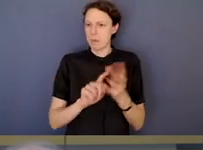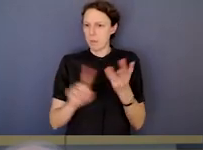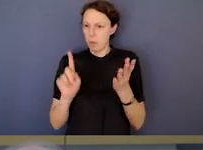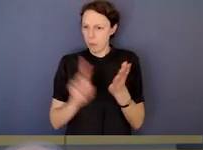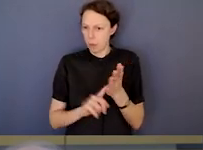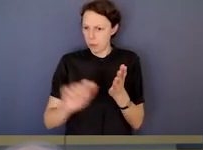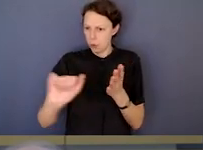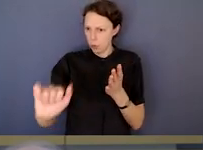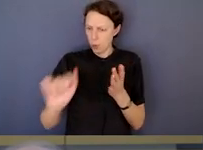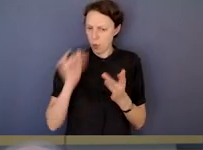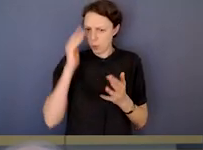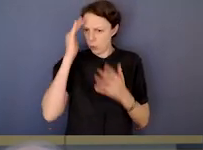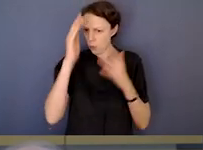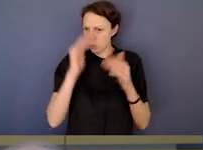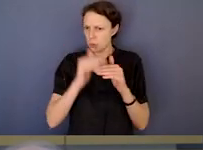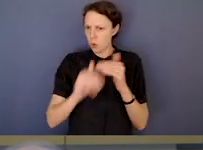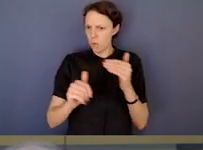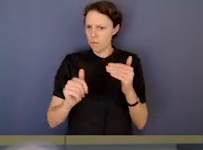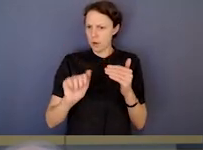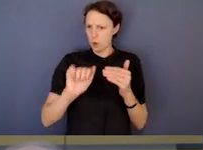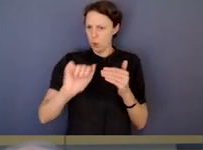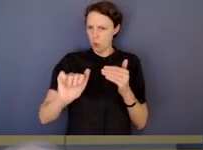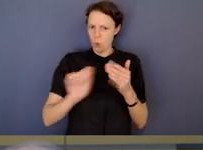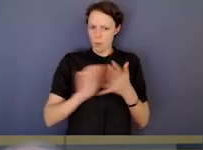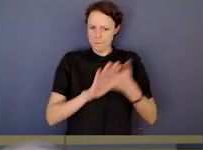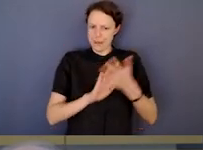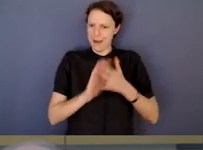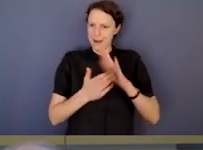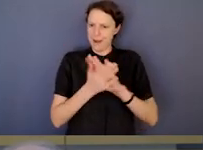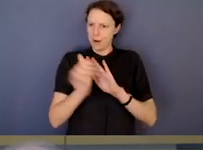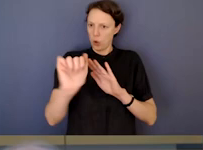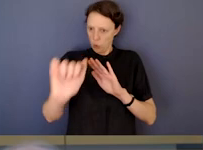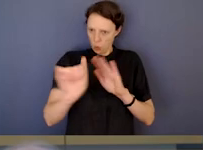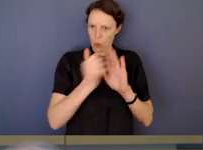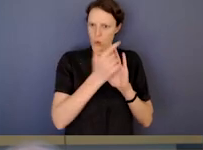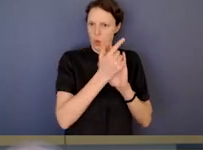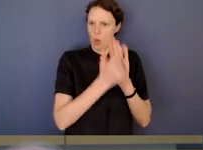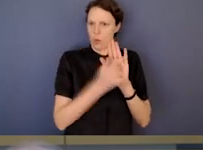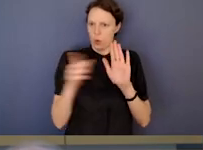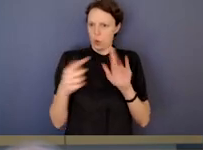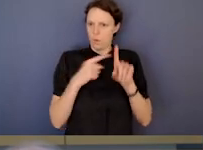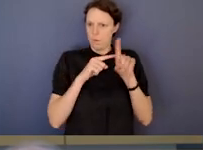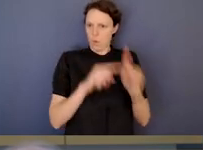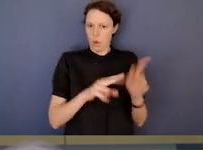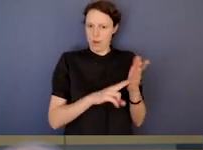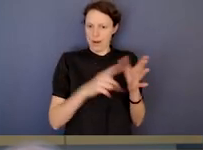Your reflections on the definition that you are working with under your legislation,